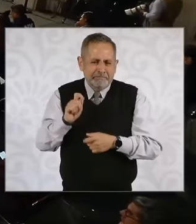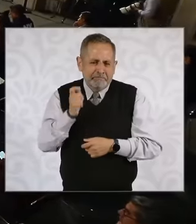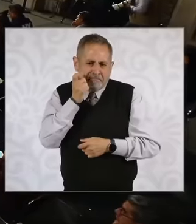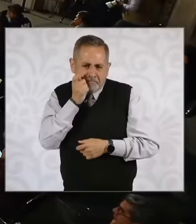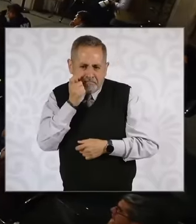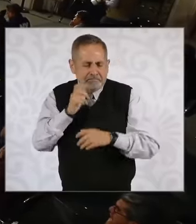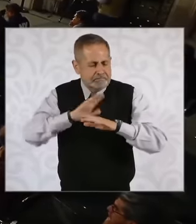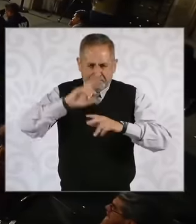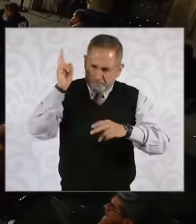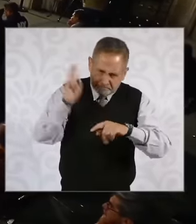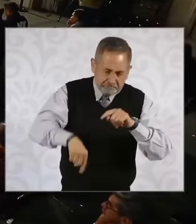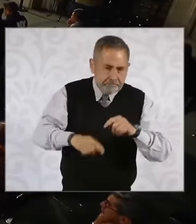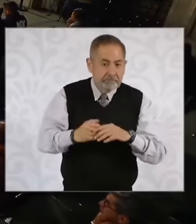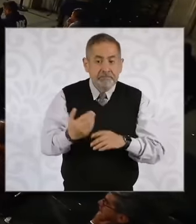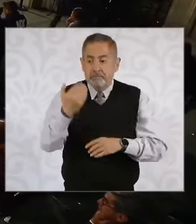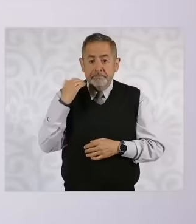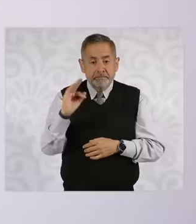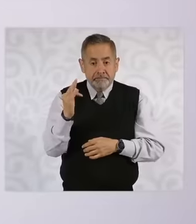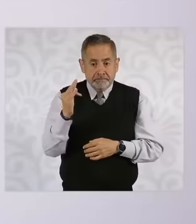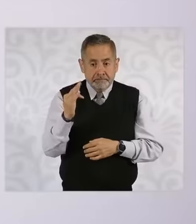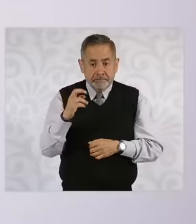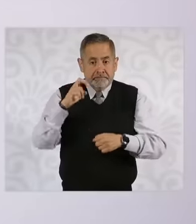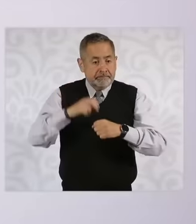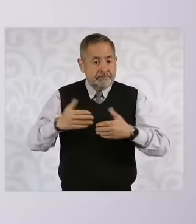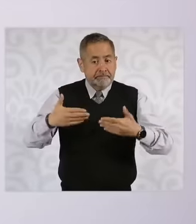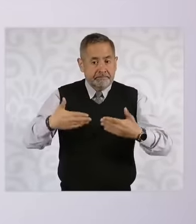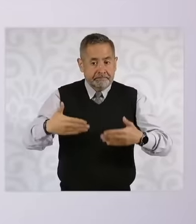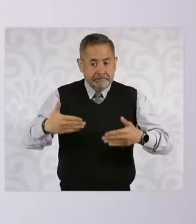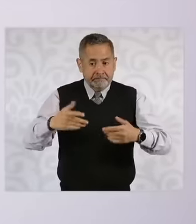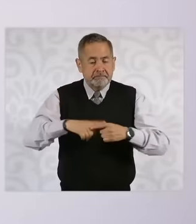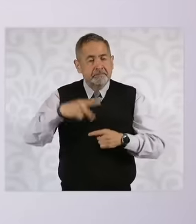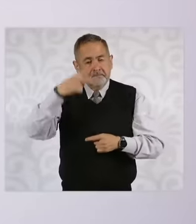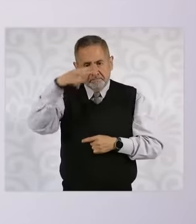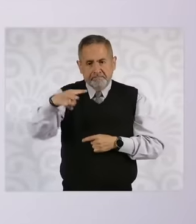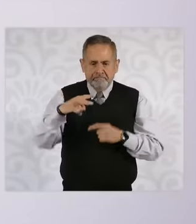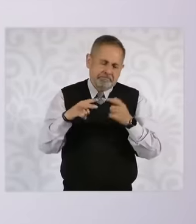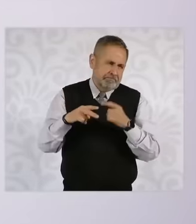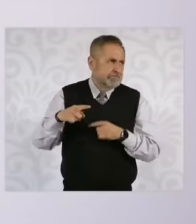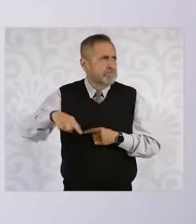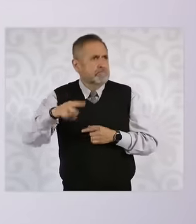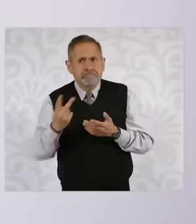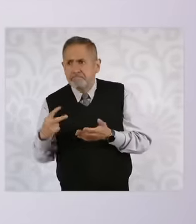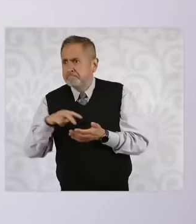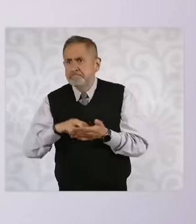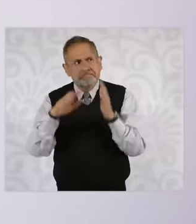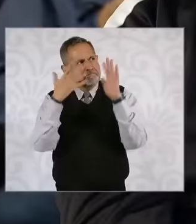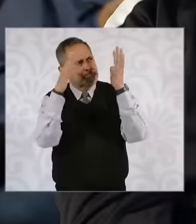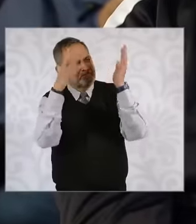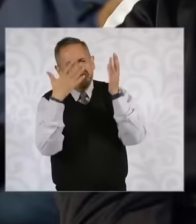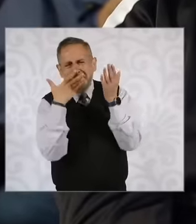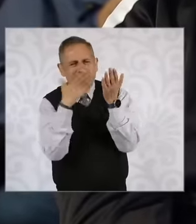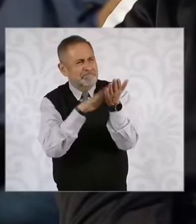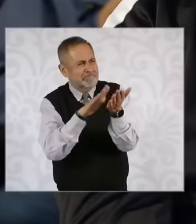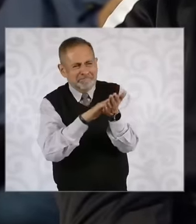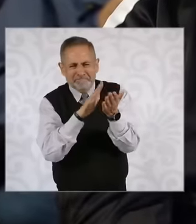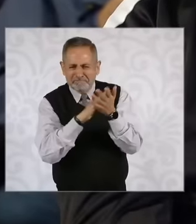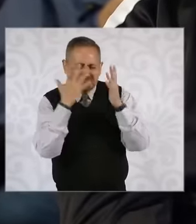last February in Panama, Mexico was applauded for being one of the countries that most